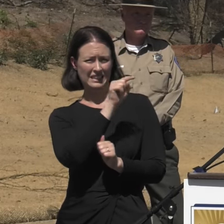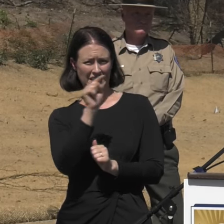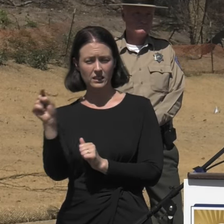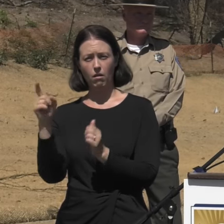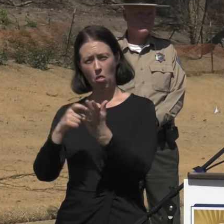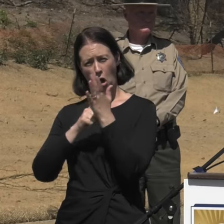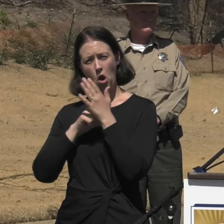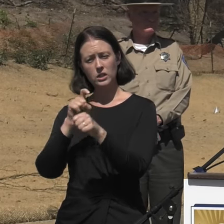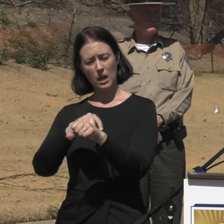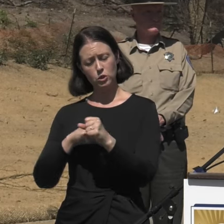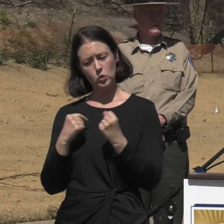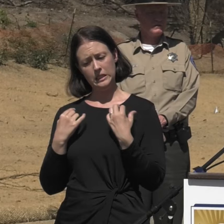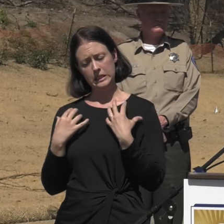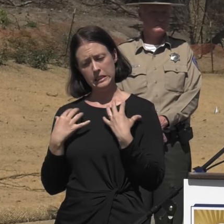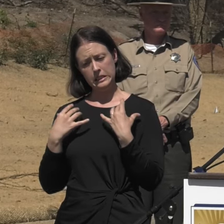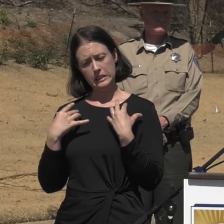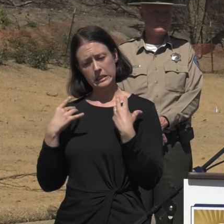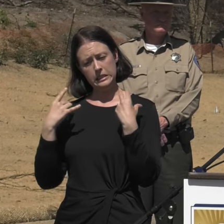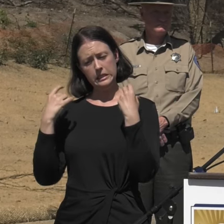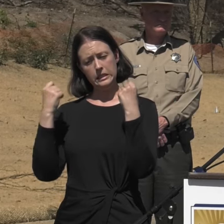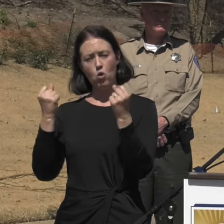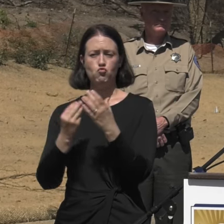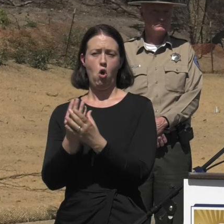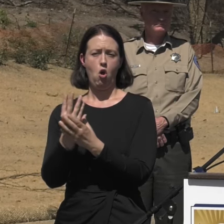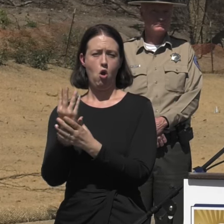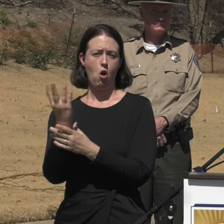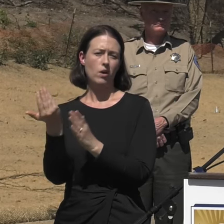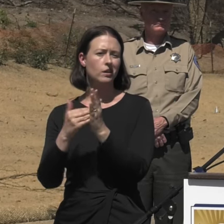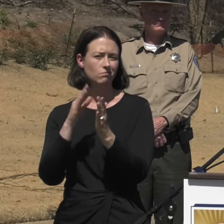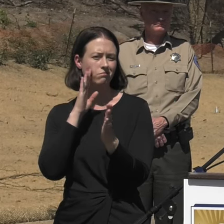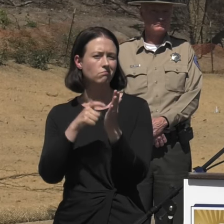a tremendous amount of toll on the natural resources in the area.